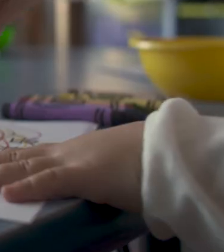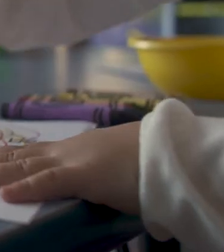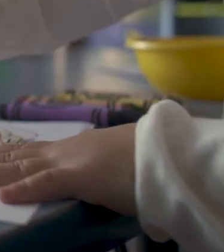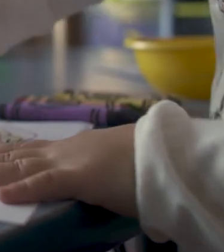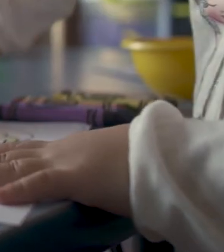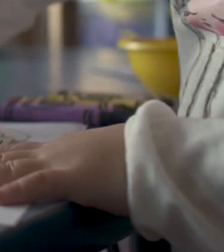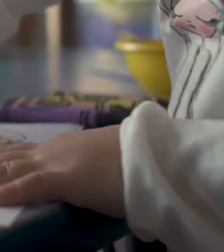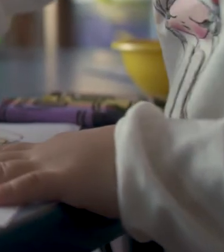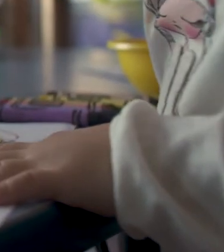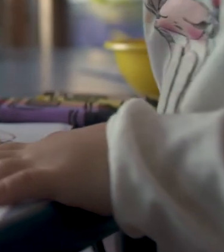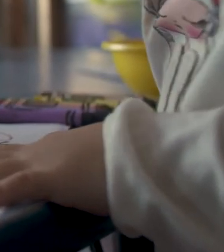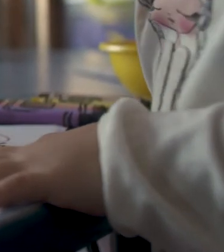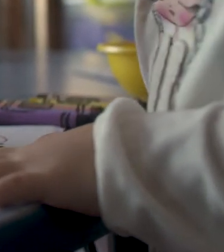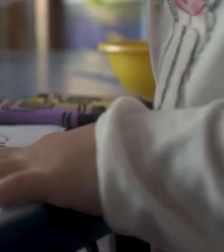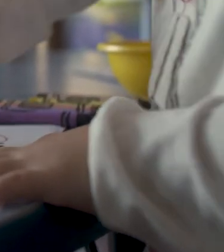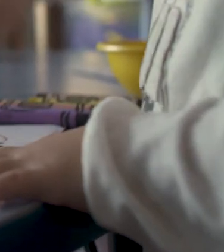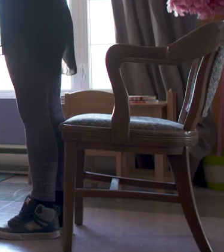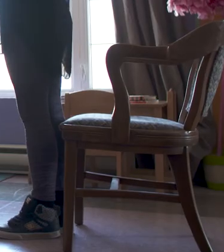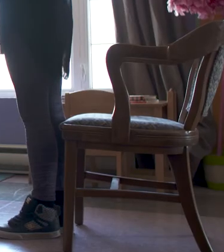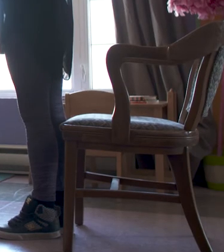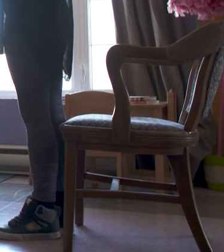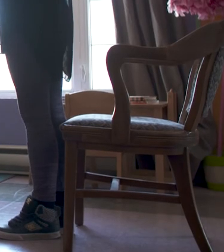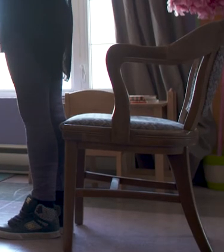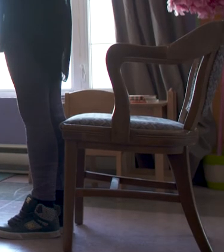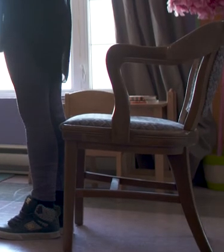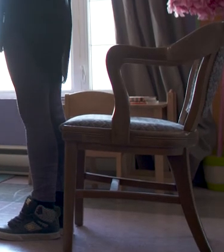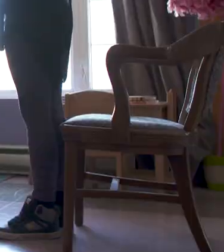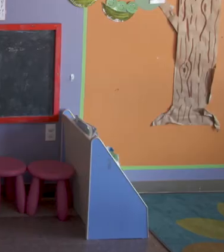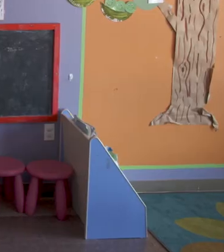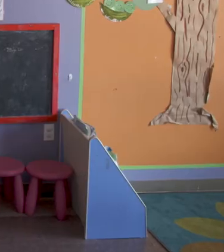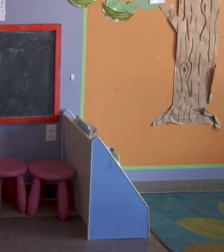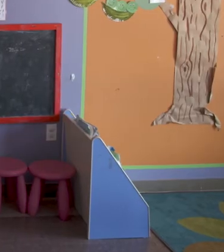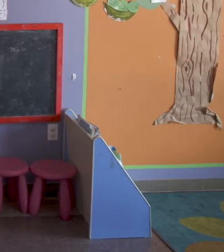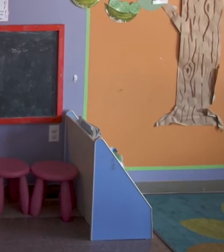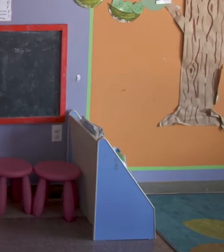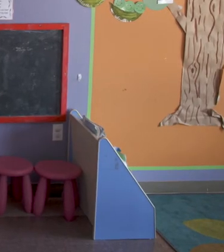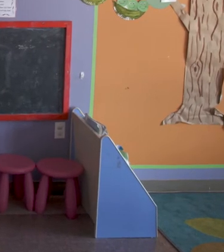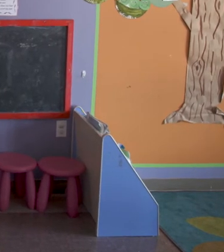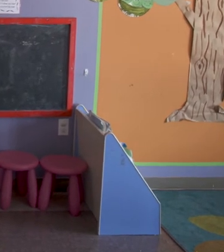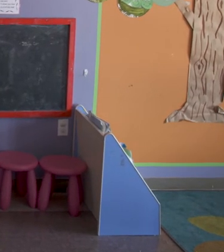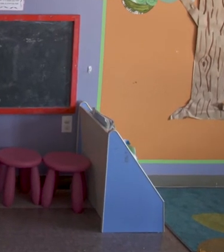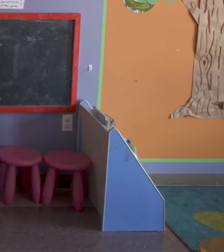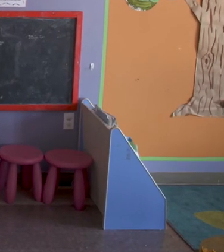Eyes... ears... mouth... and nose! [Fading out] Head... shoulders, knees and toes...